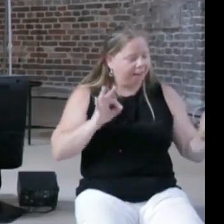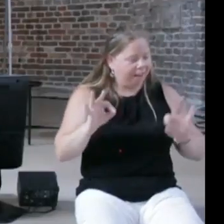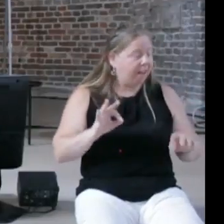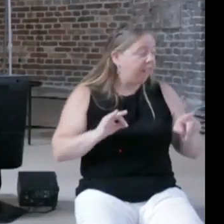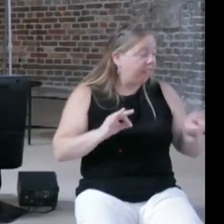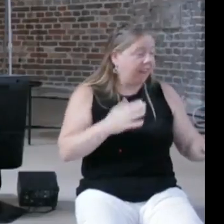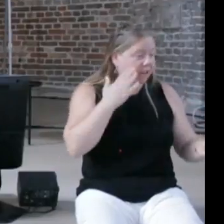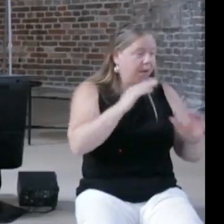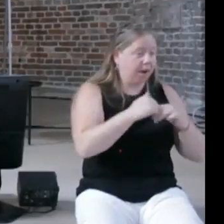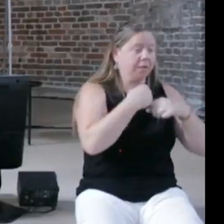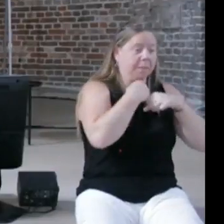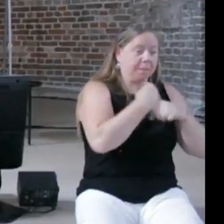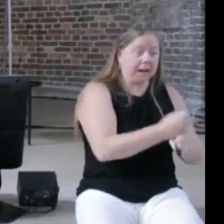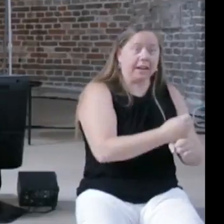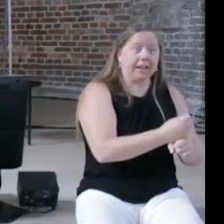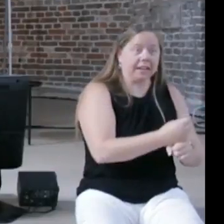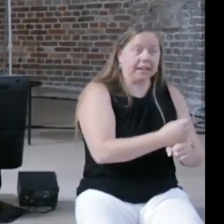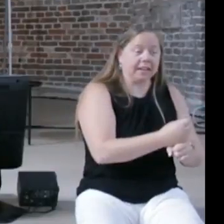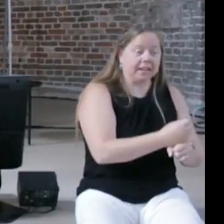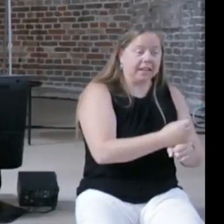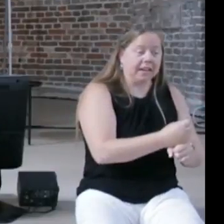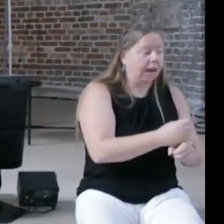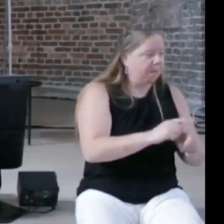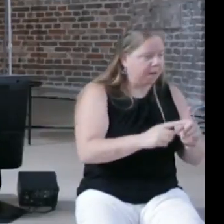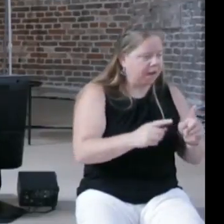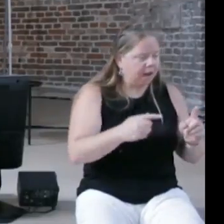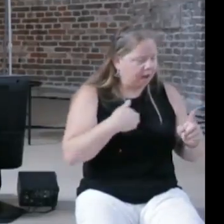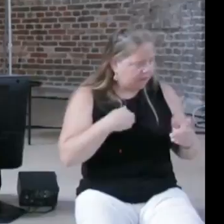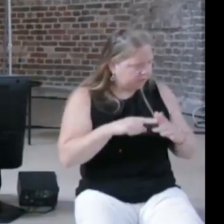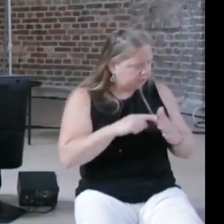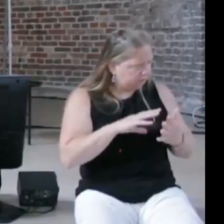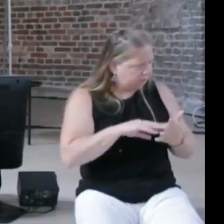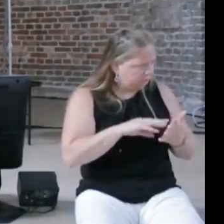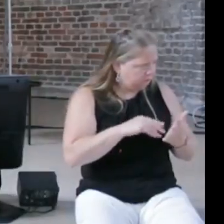but once you have the bricks and you understand their function, it isn't that hard to learn,